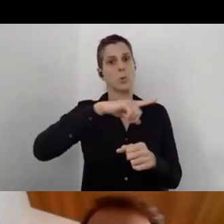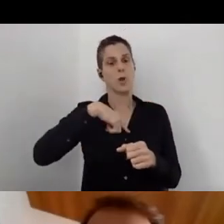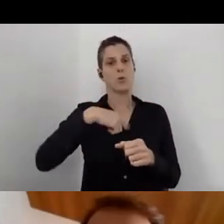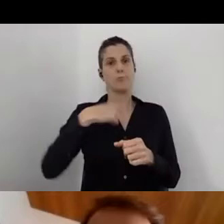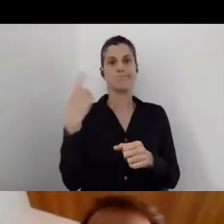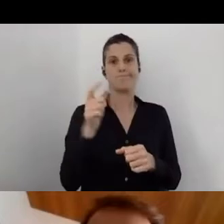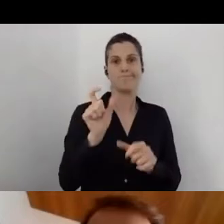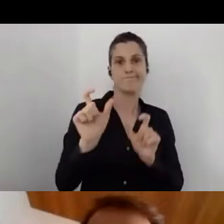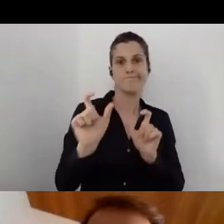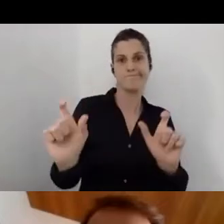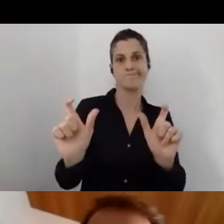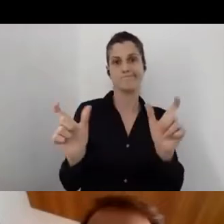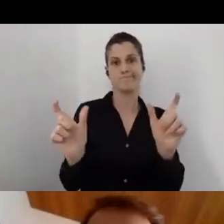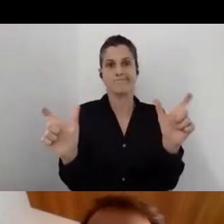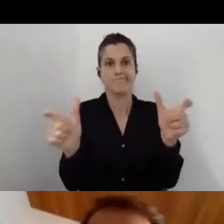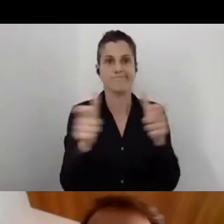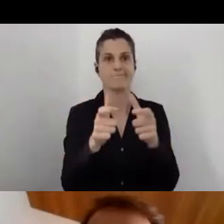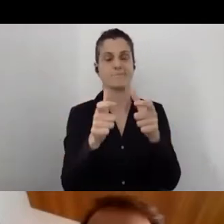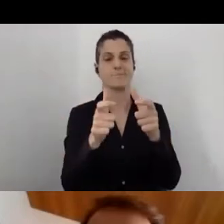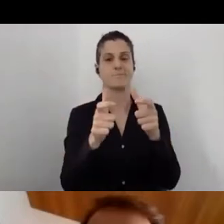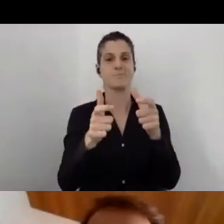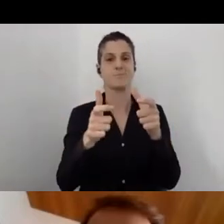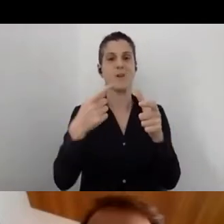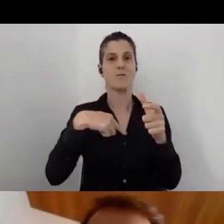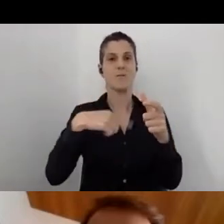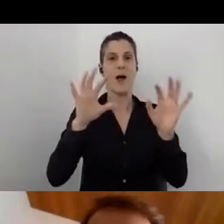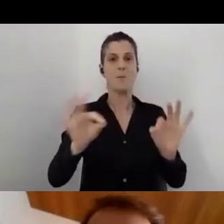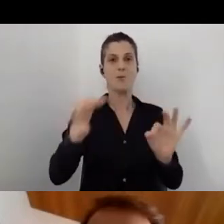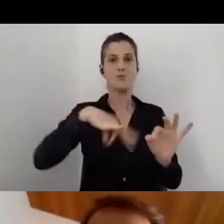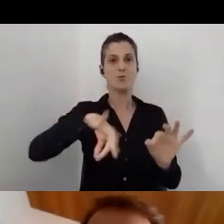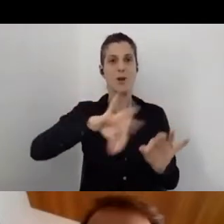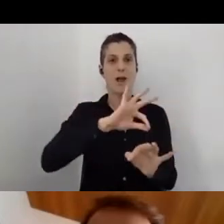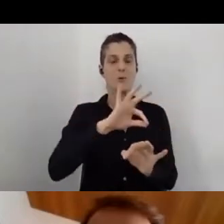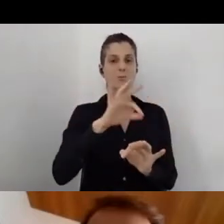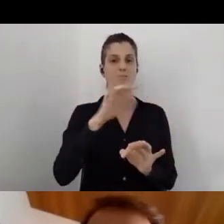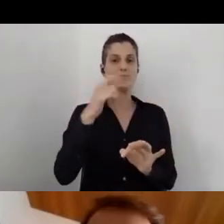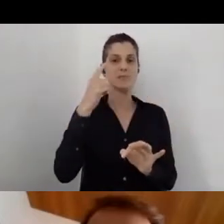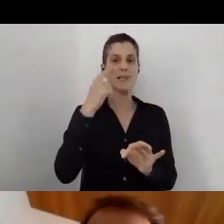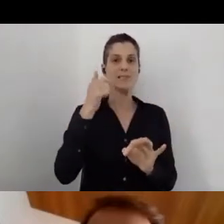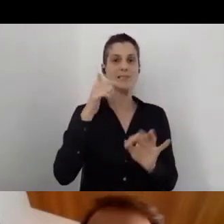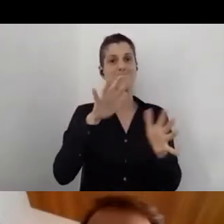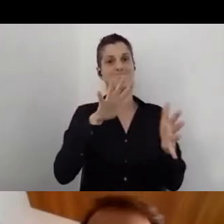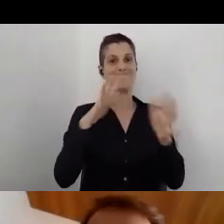our reality is looking a bit bad, with this pandemic.